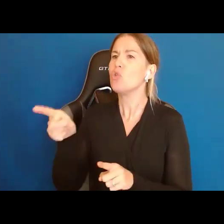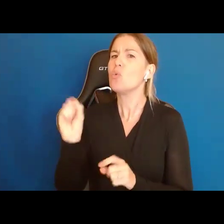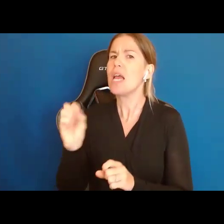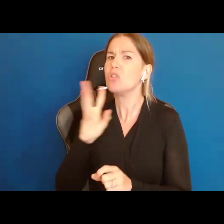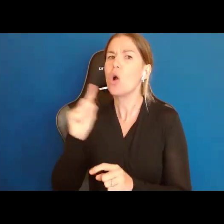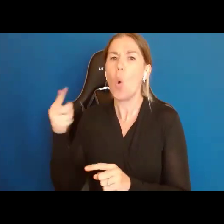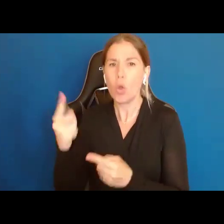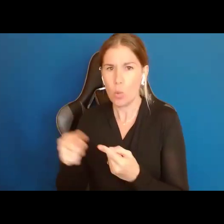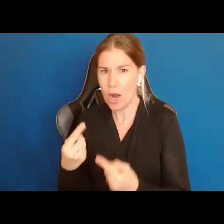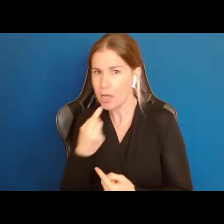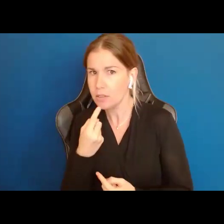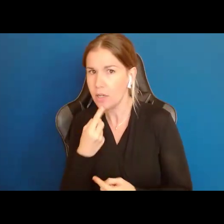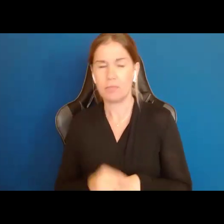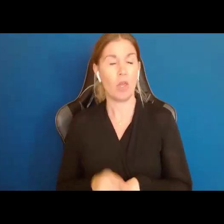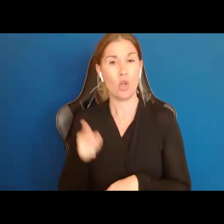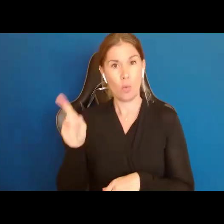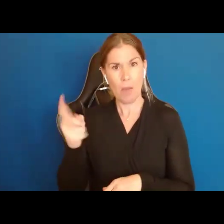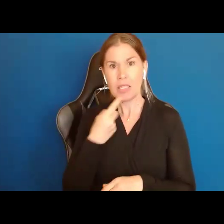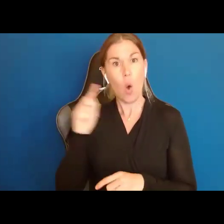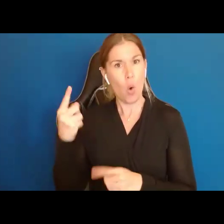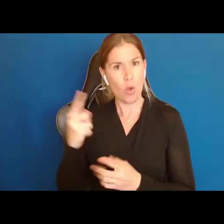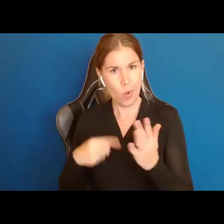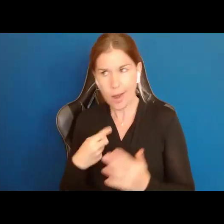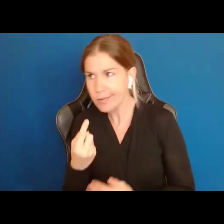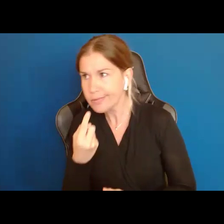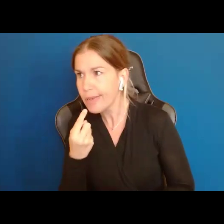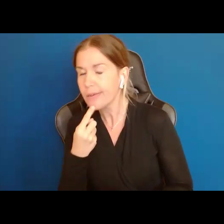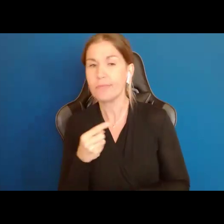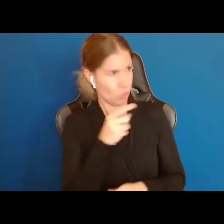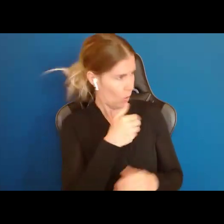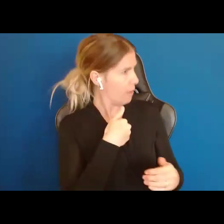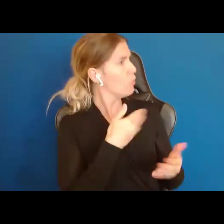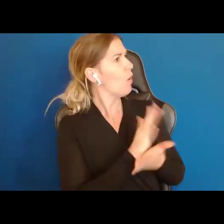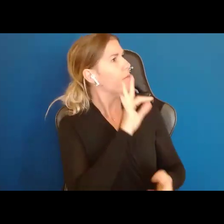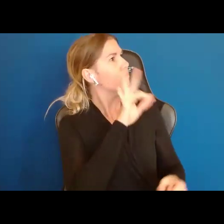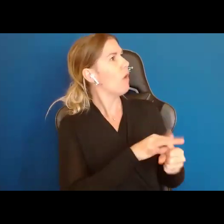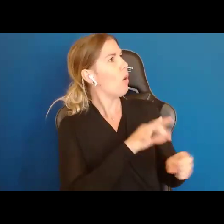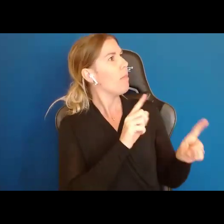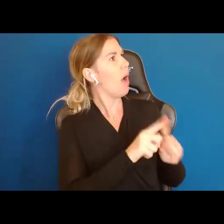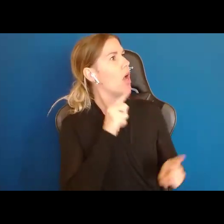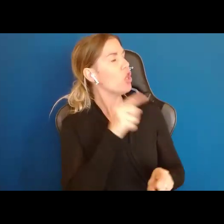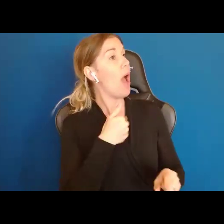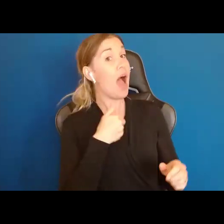And you're only going to say is a what I tell you to, or you have the right to vote but you will only vote for who I tell you